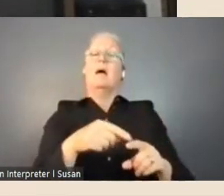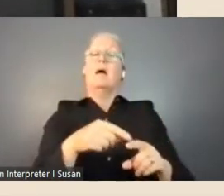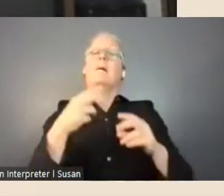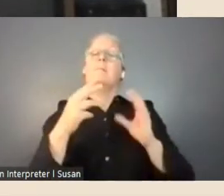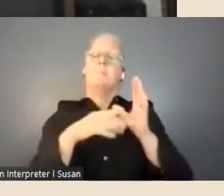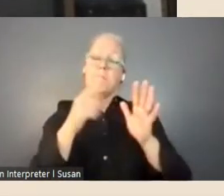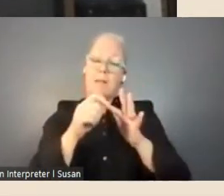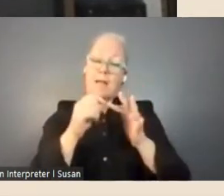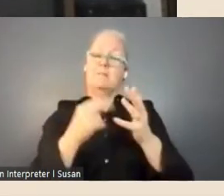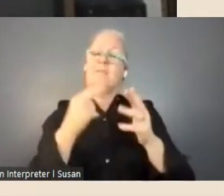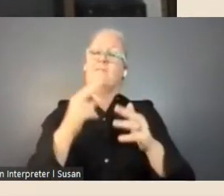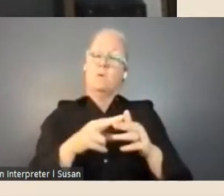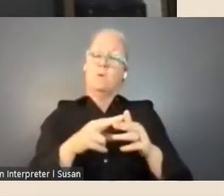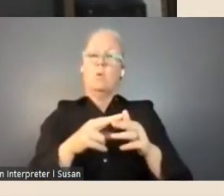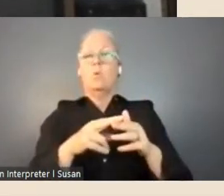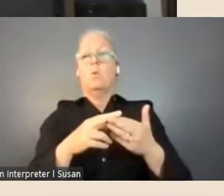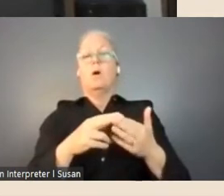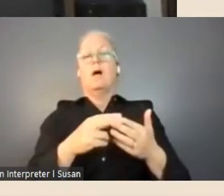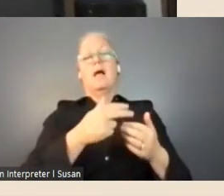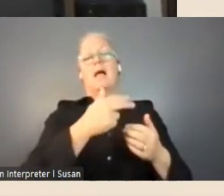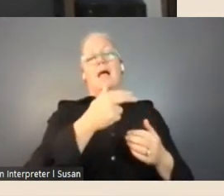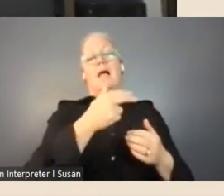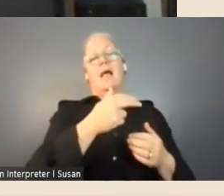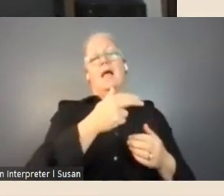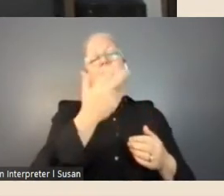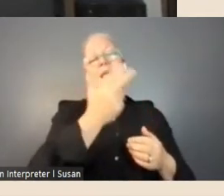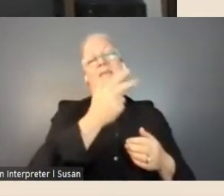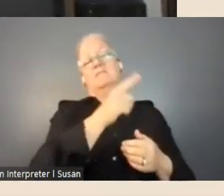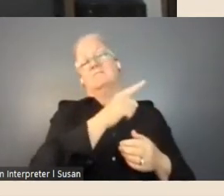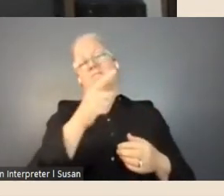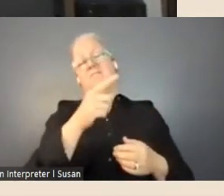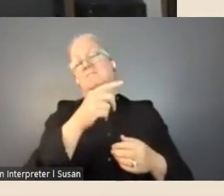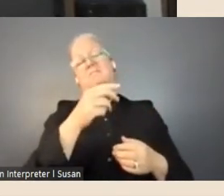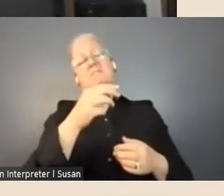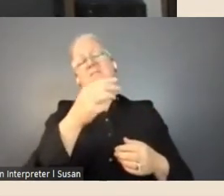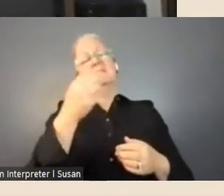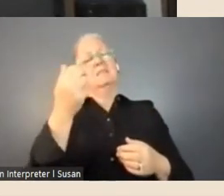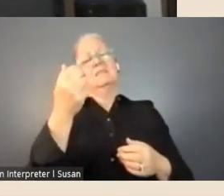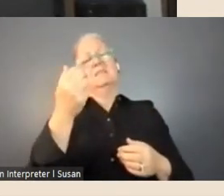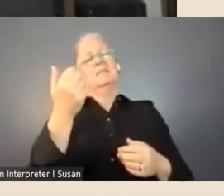areas between 1860 and 1900', and then perhaps even identifying 'so that's just parish maps'.